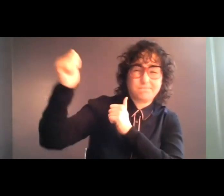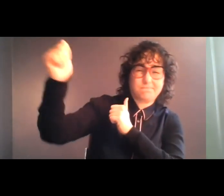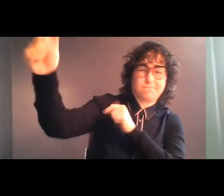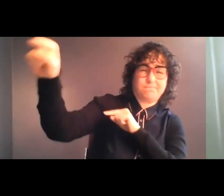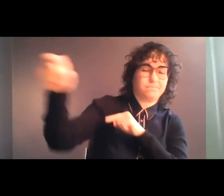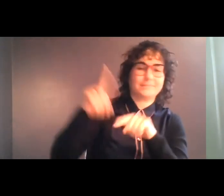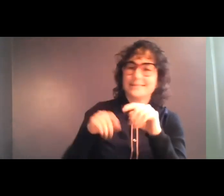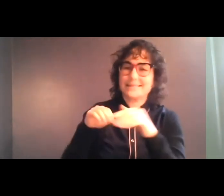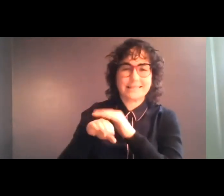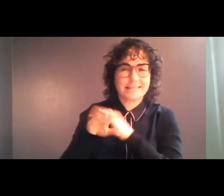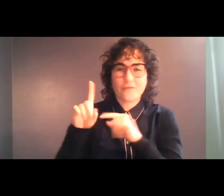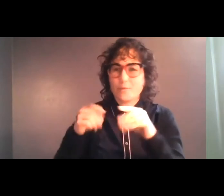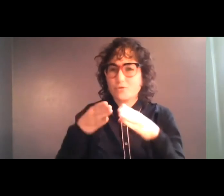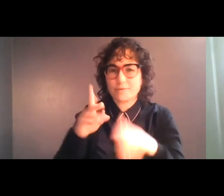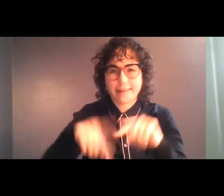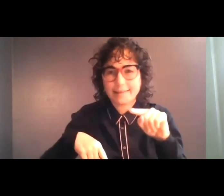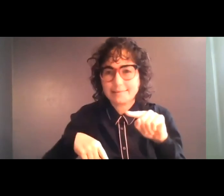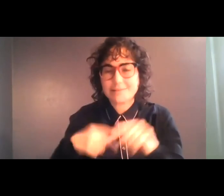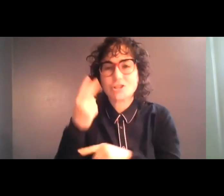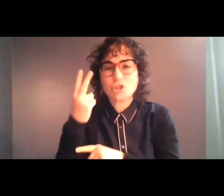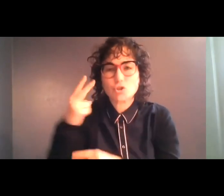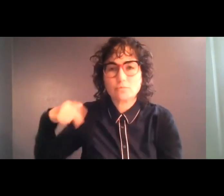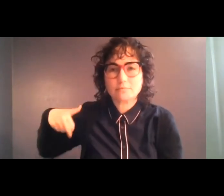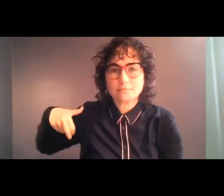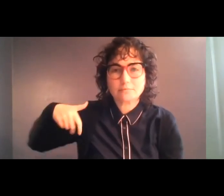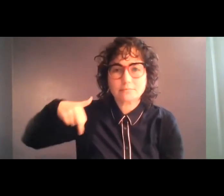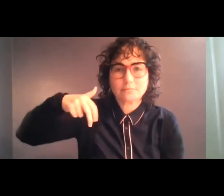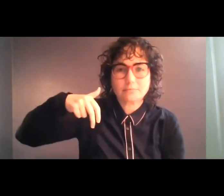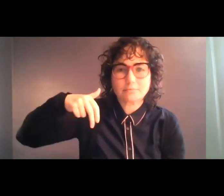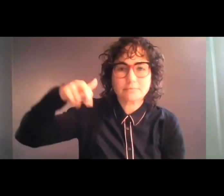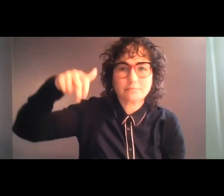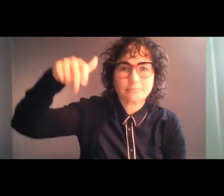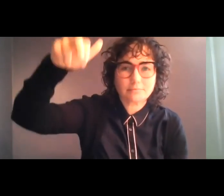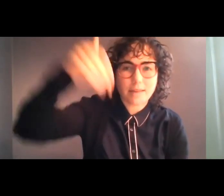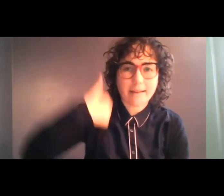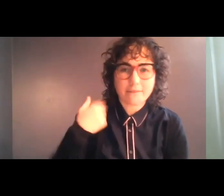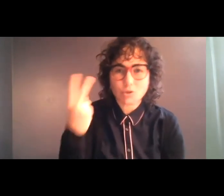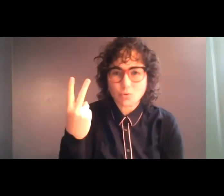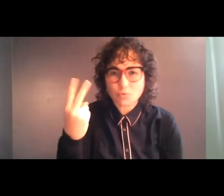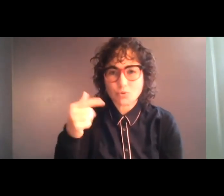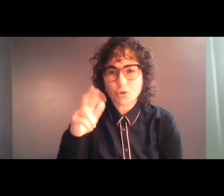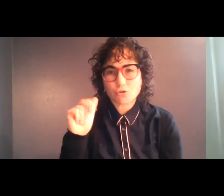from the street, two flights of granite steps. So as long as you have a wheelchair